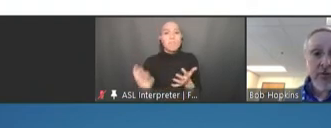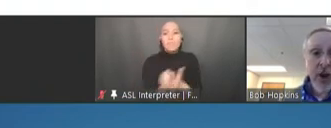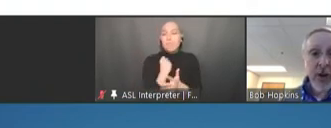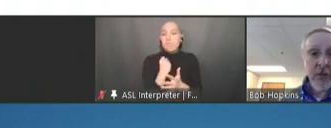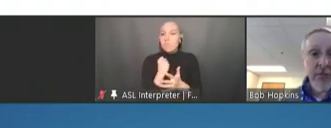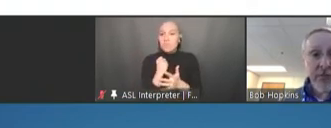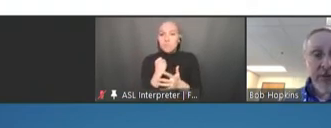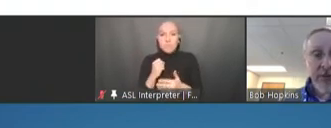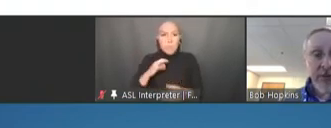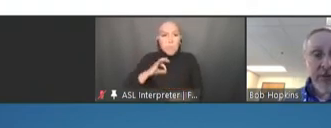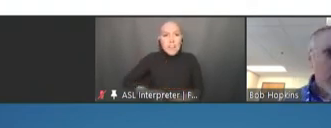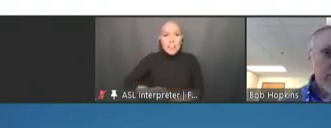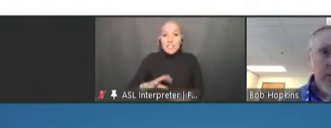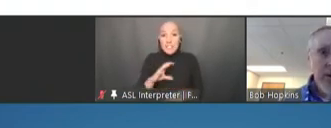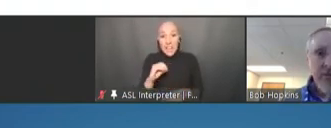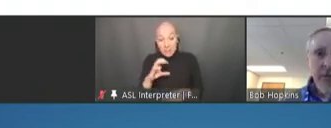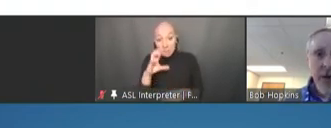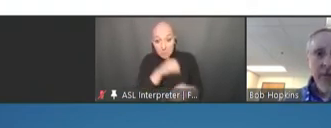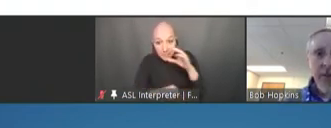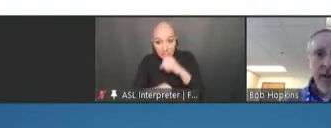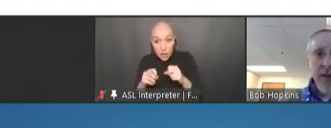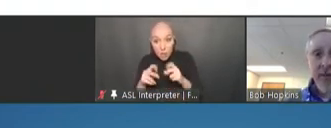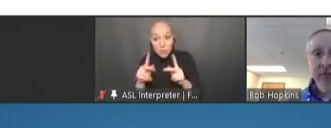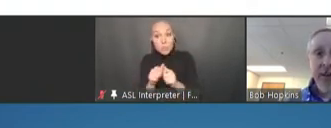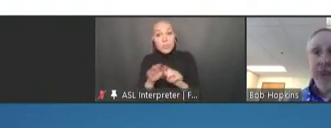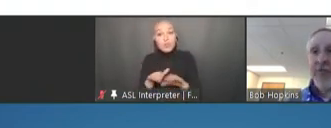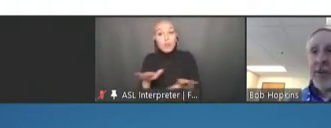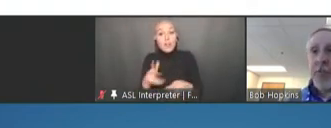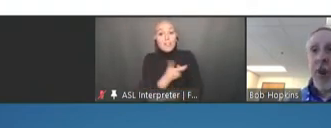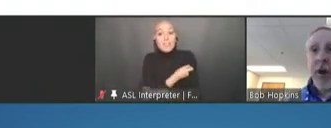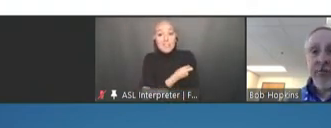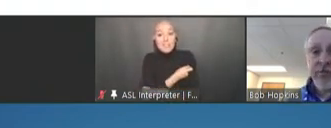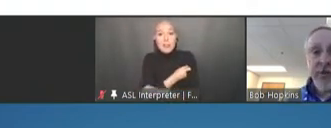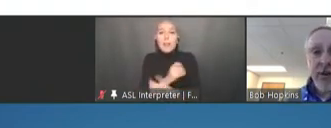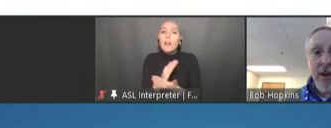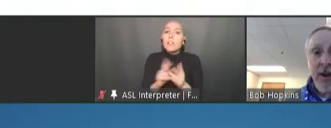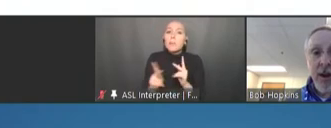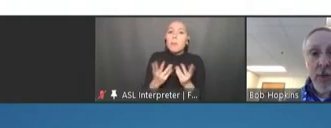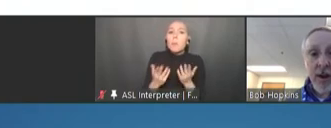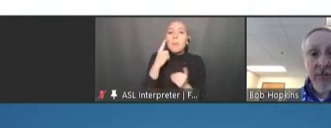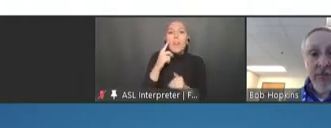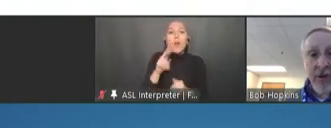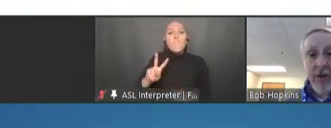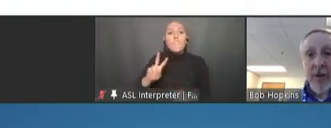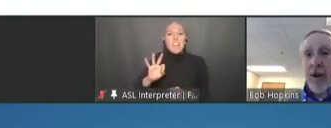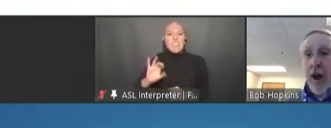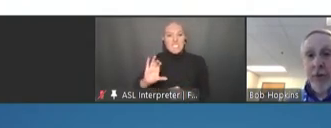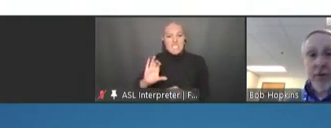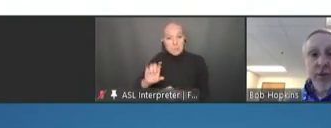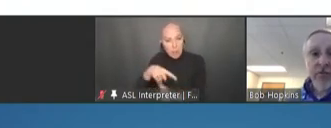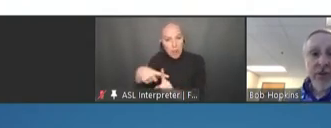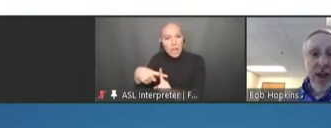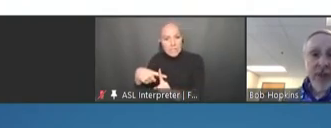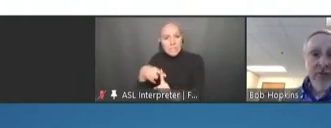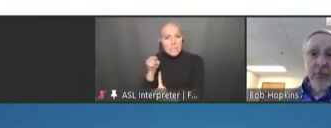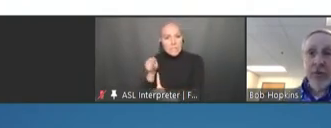childhood vaccination, what some might think of as VFC+. We have opportunities to catch some children